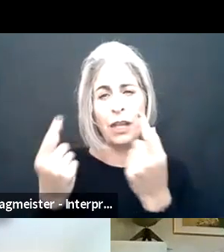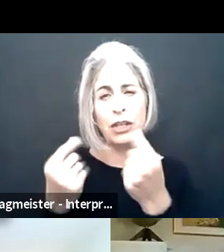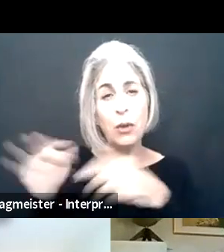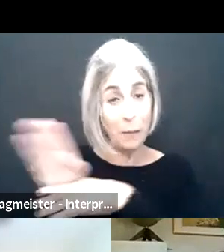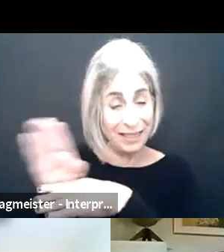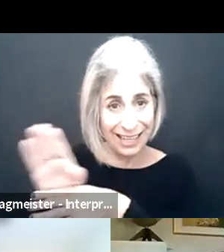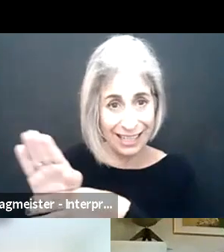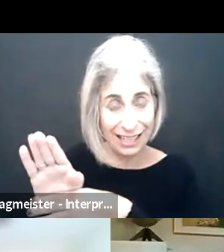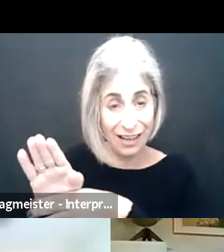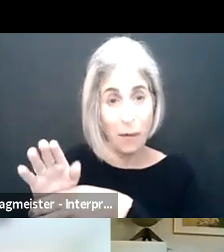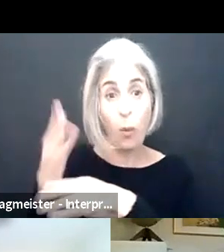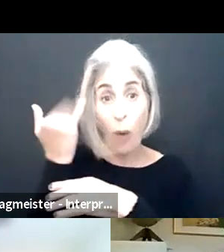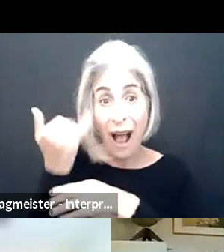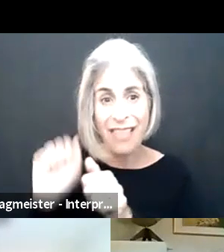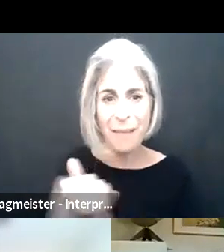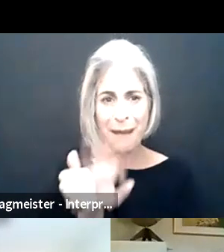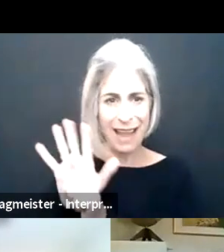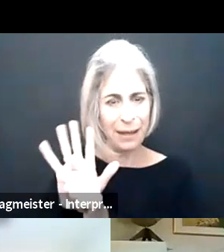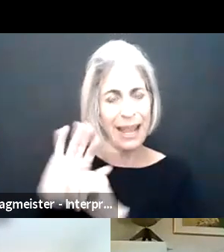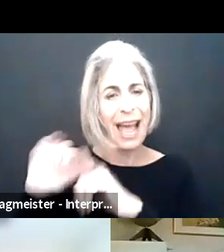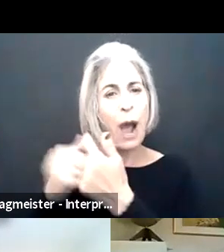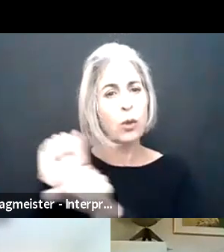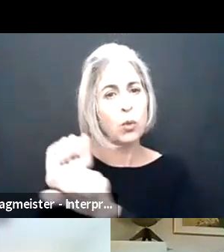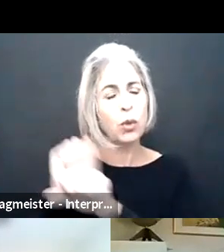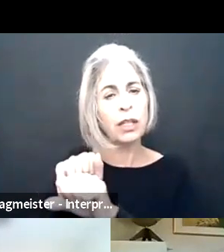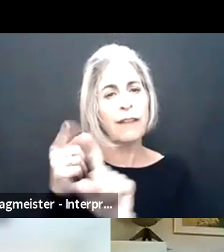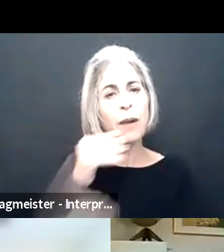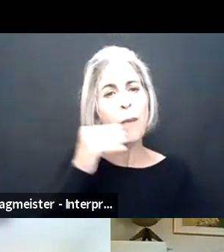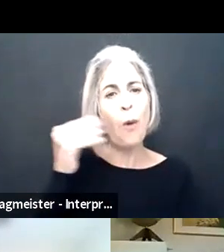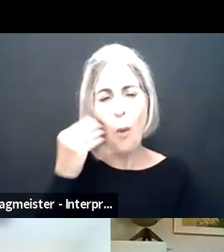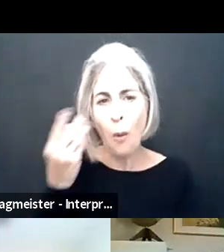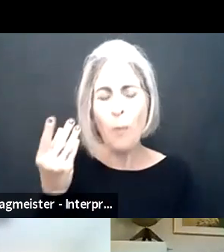But to get to the point today, companies have had to change how they do business because of the pandemic.